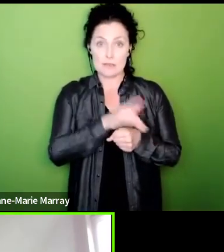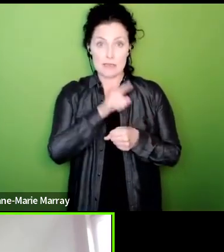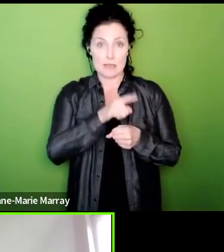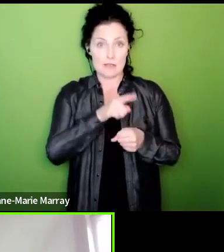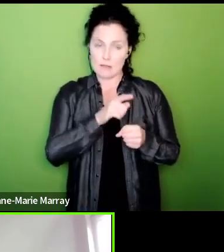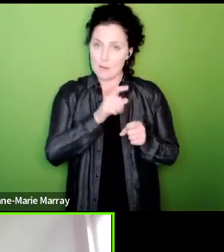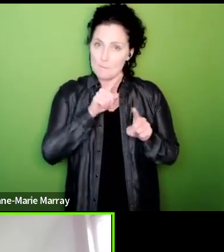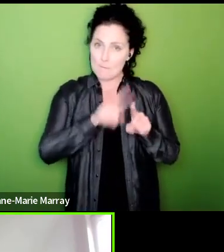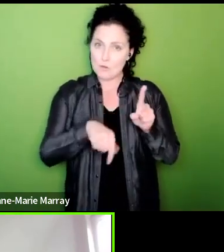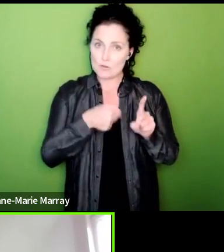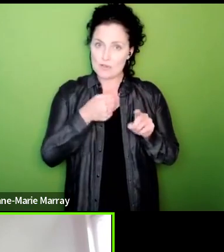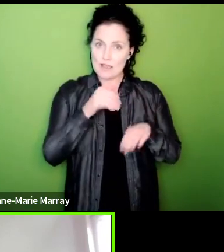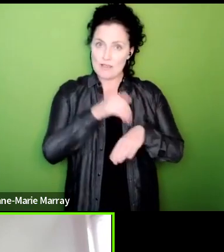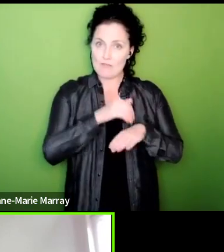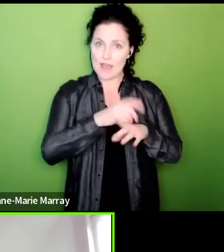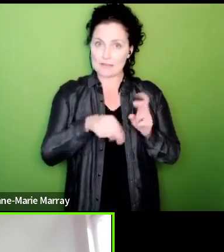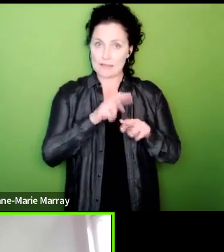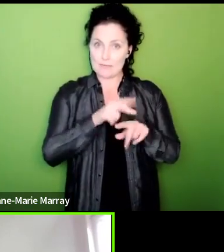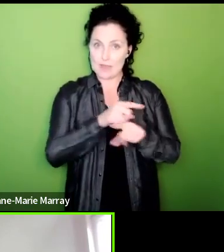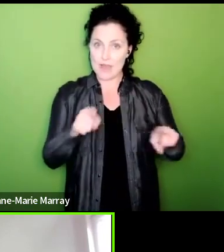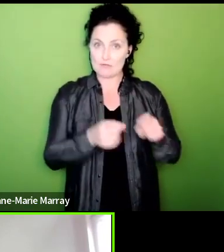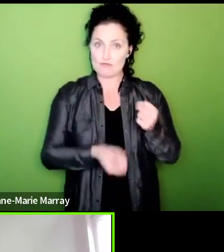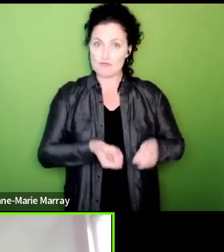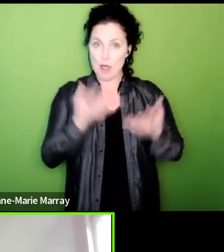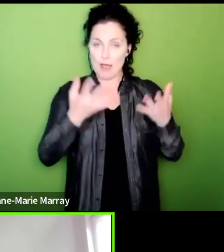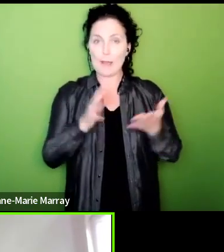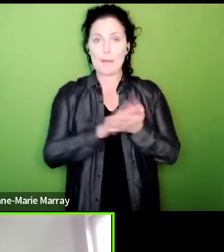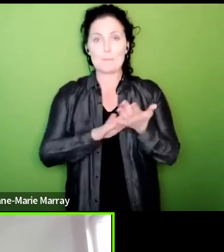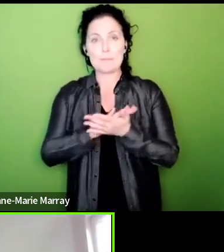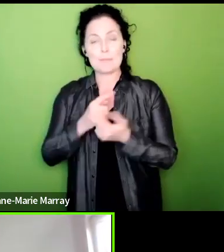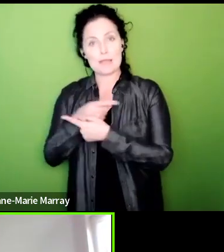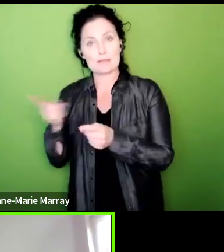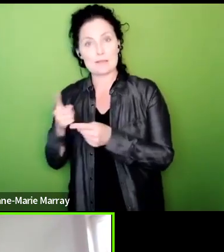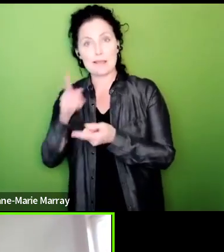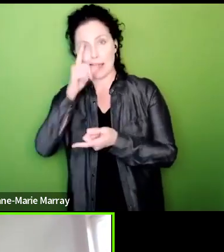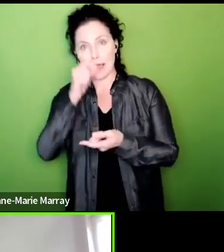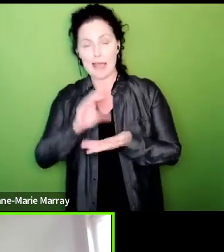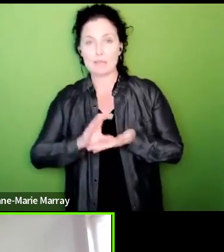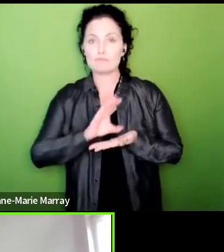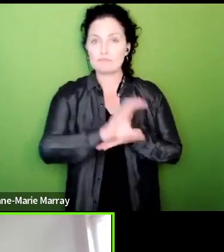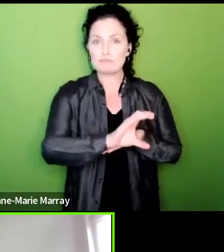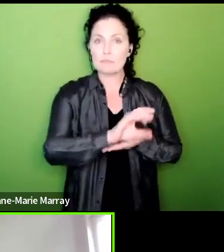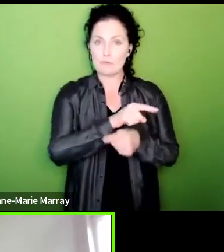asked to come out on behalf of everyone else to facilitate that when the NEC met meets next week